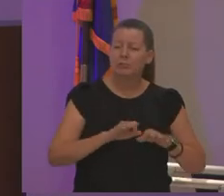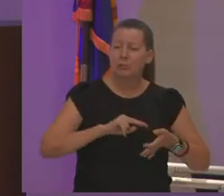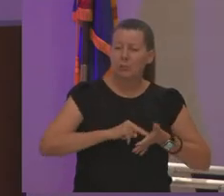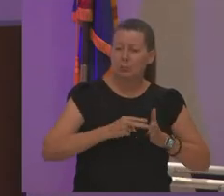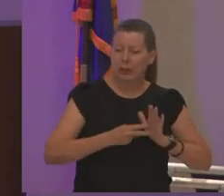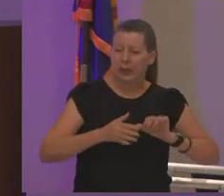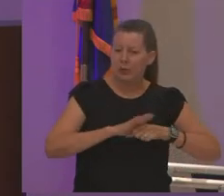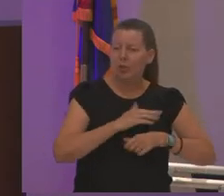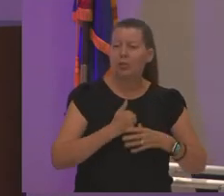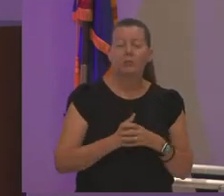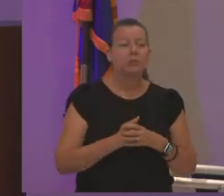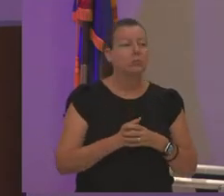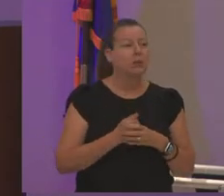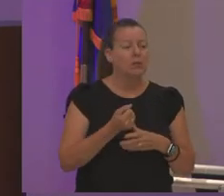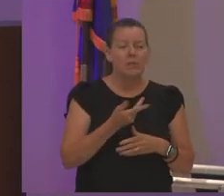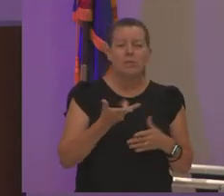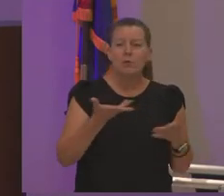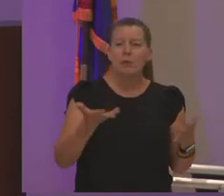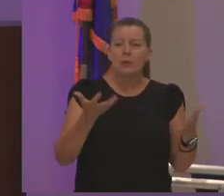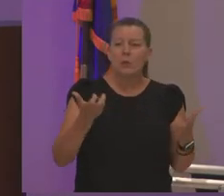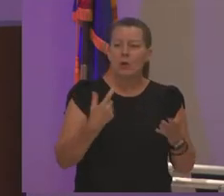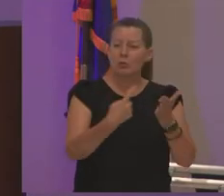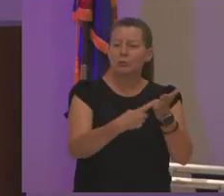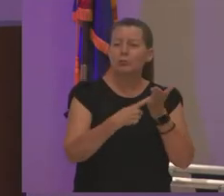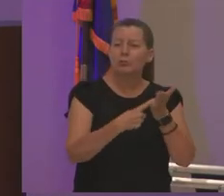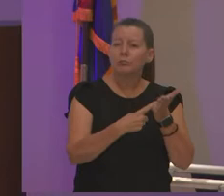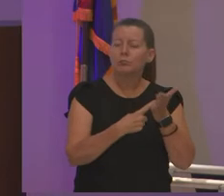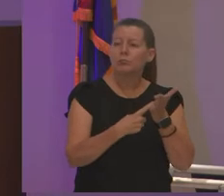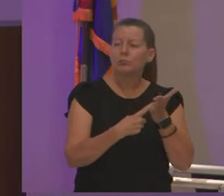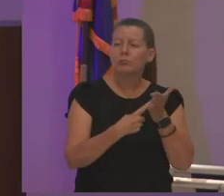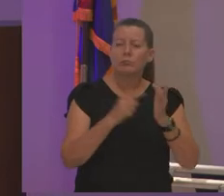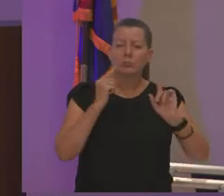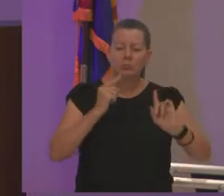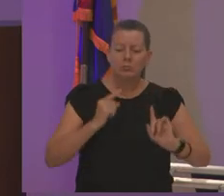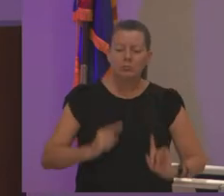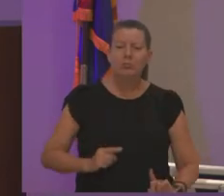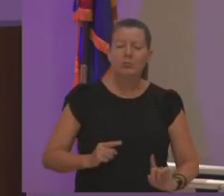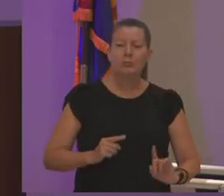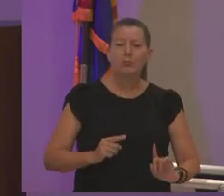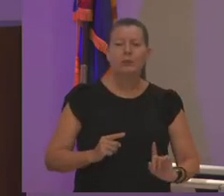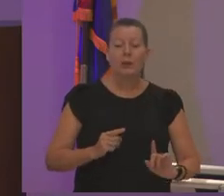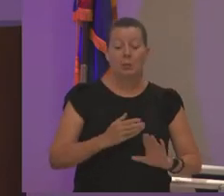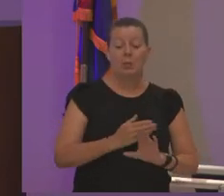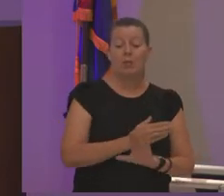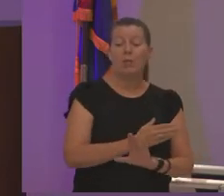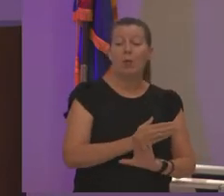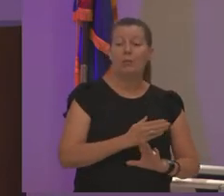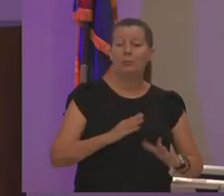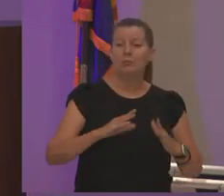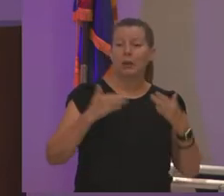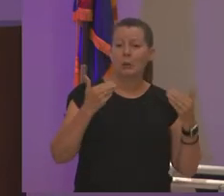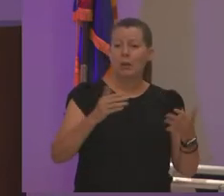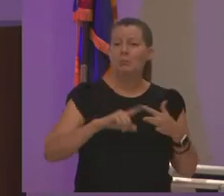say a few highlights i'd like to cover for us today but before i get started and i talk for